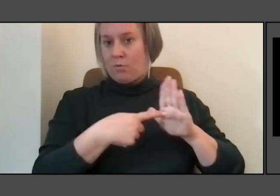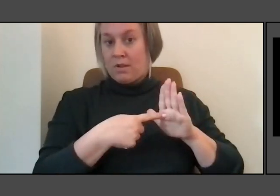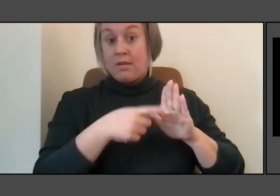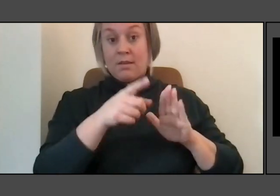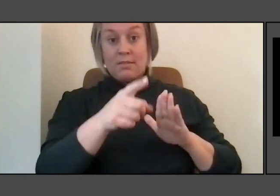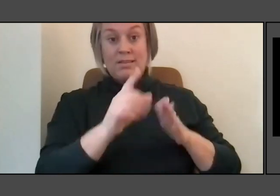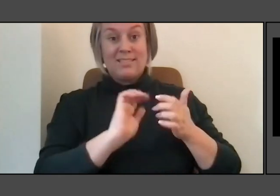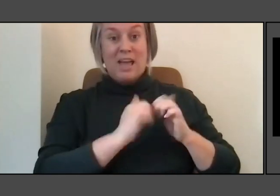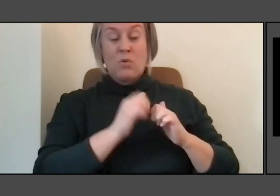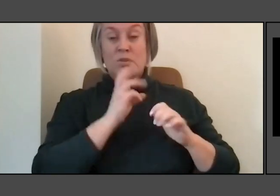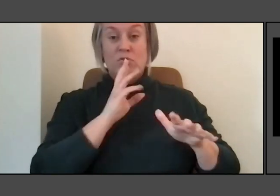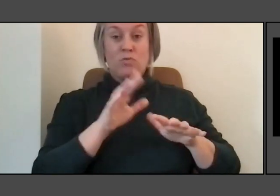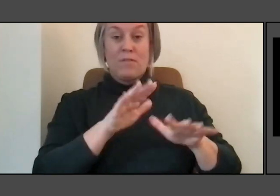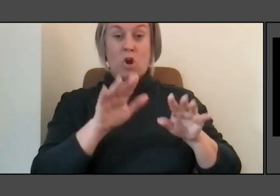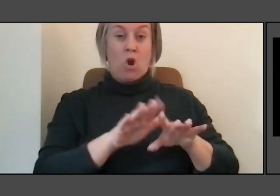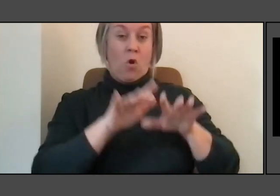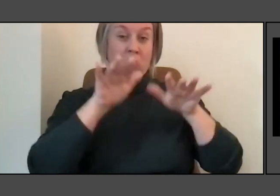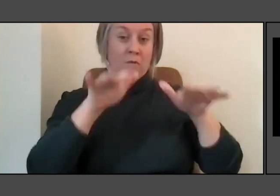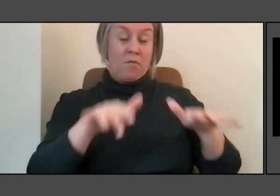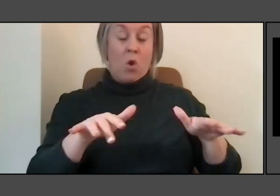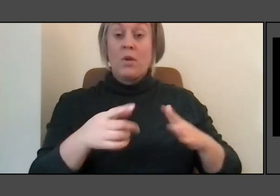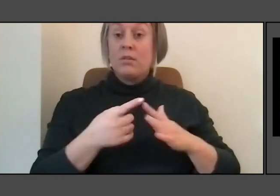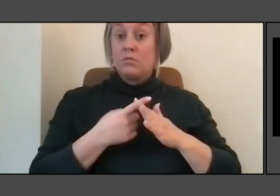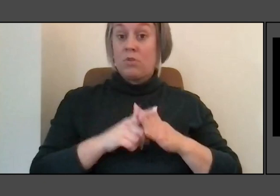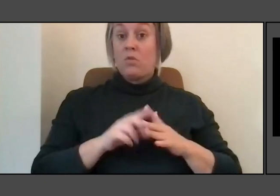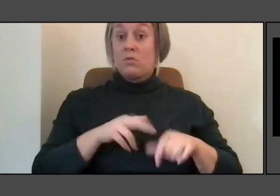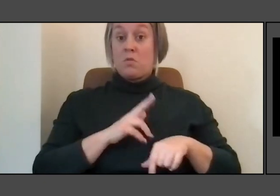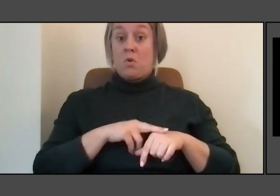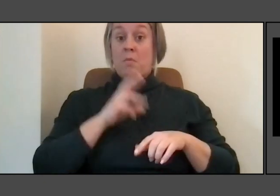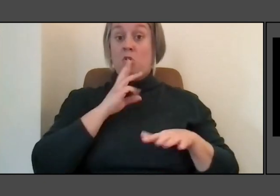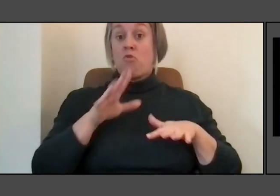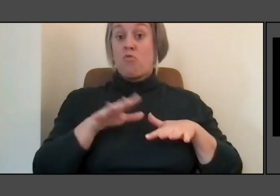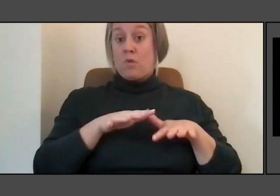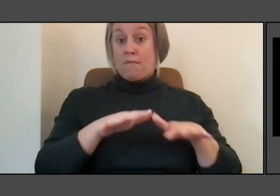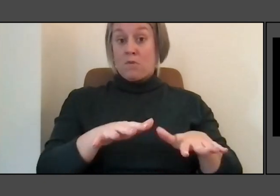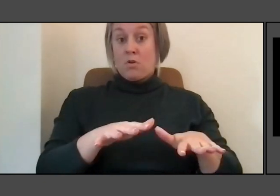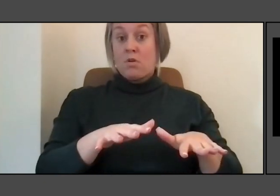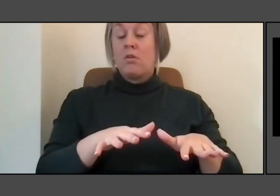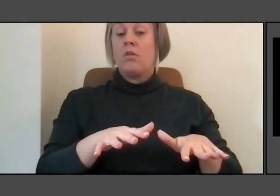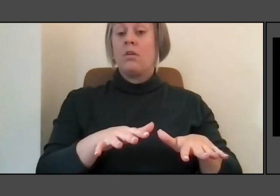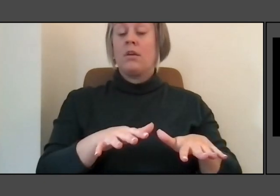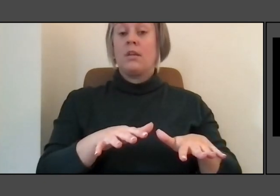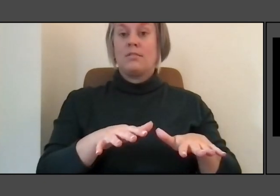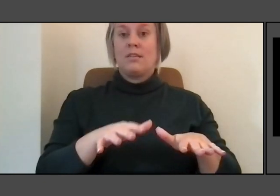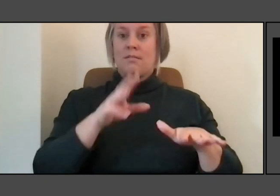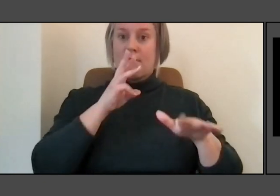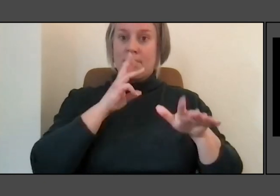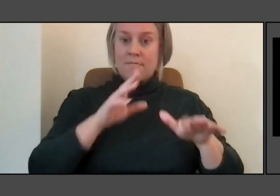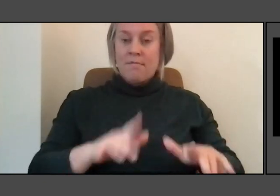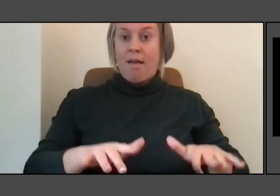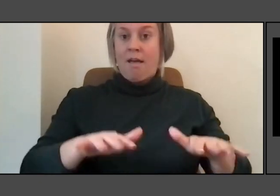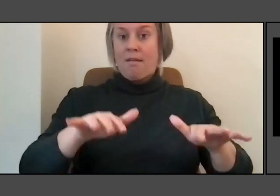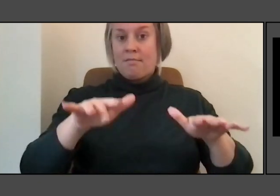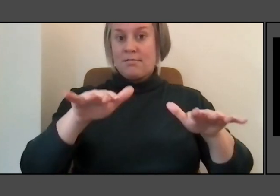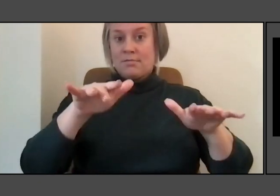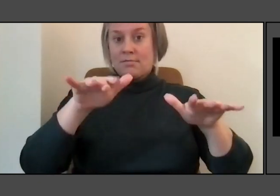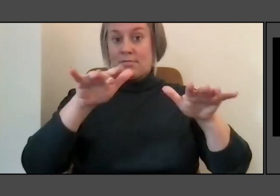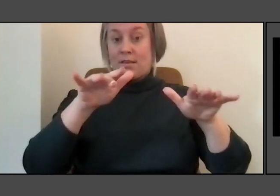It starts as a normal river and then as it breaks and floods. And this was a flood that happened in the year that I installed the piece.